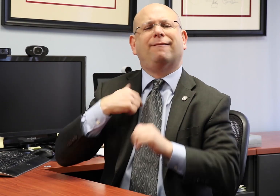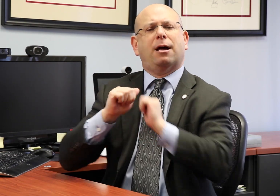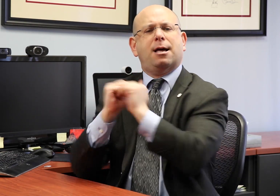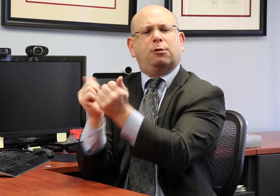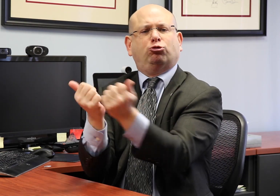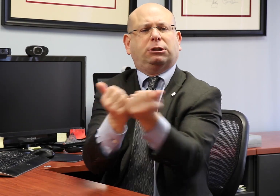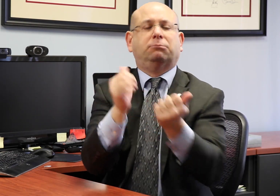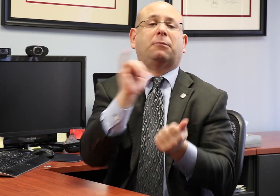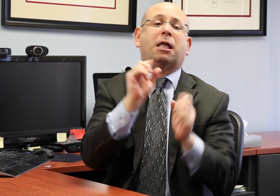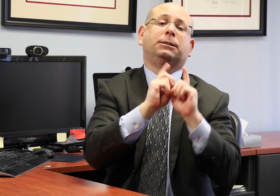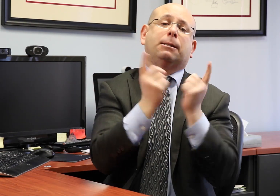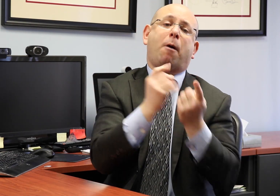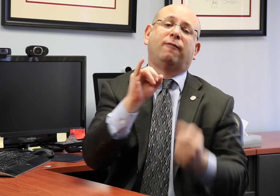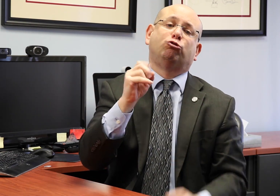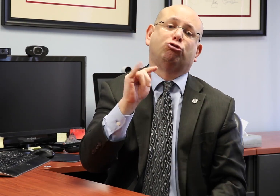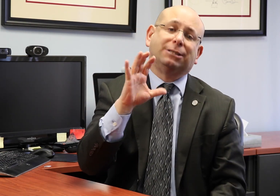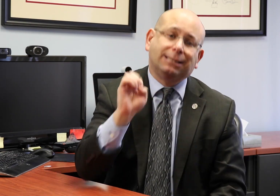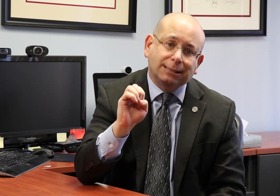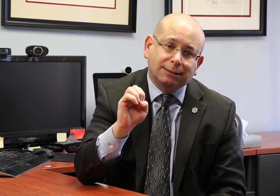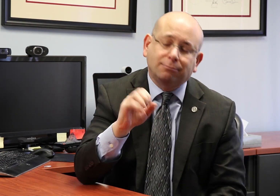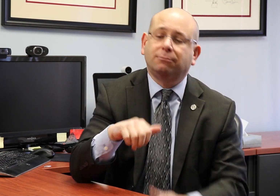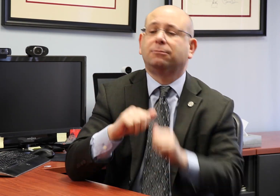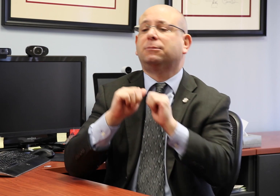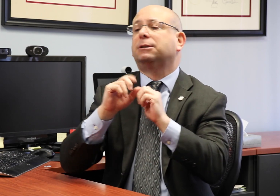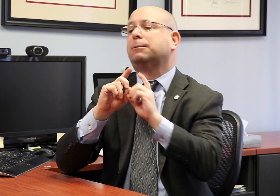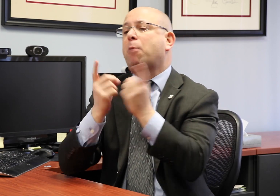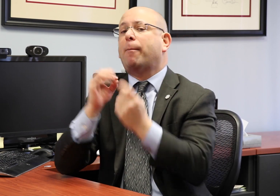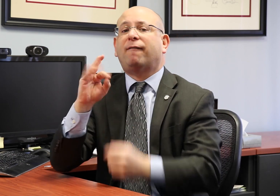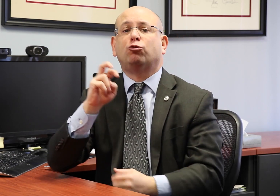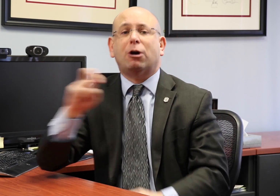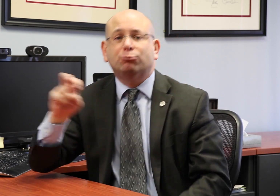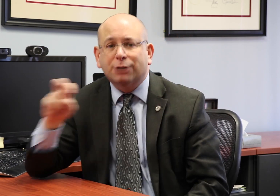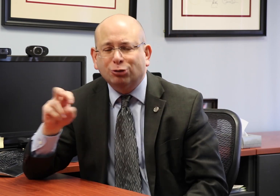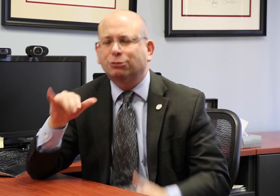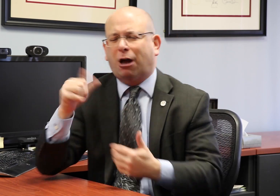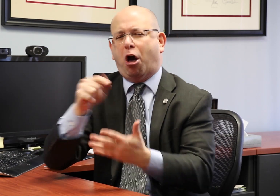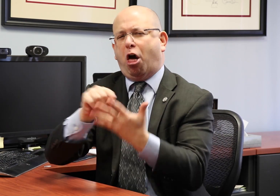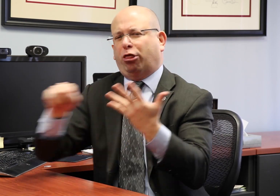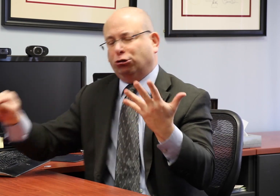this is done by different departments or agencies of the federal government, such as the Department of Justice (DOJ), Department of Transportation (DOT), and many others.